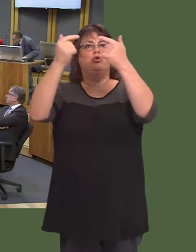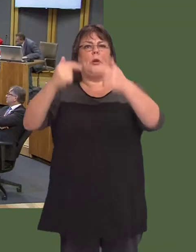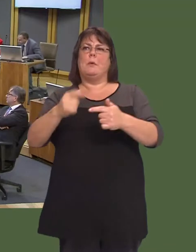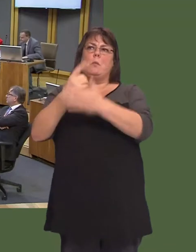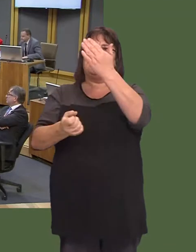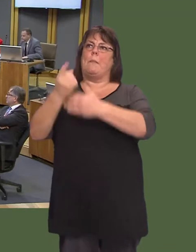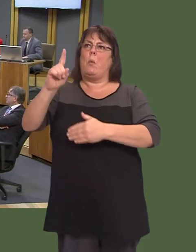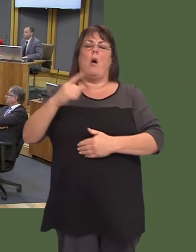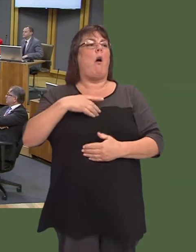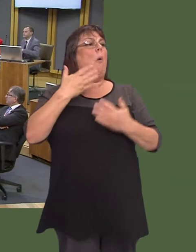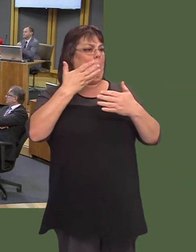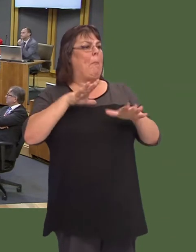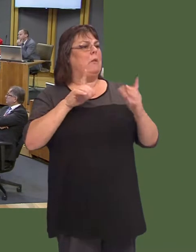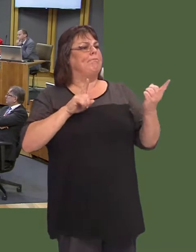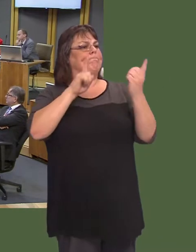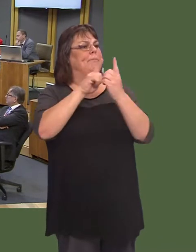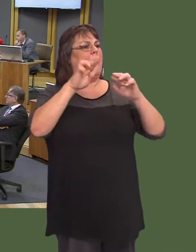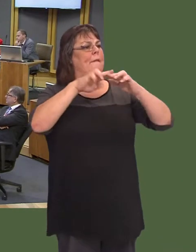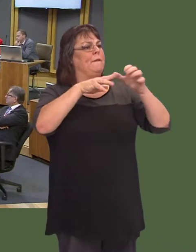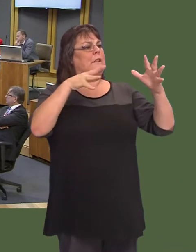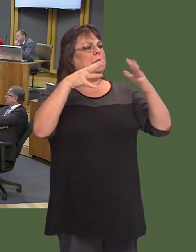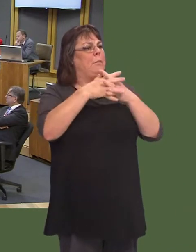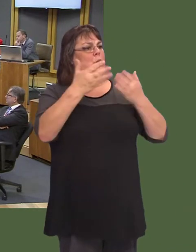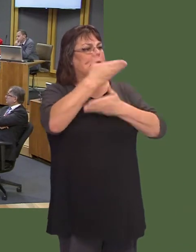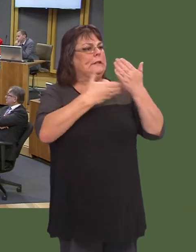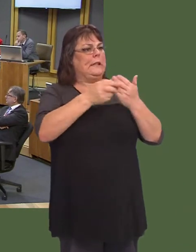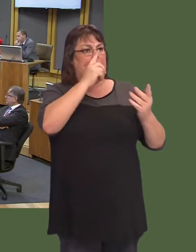Weíve been meeting with the Football Association of Wales about this potential bid.